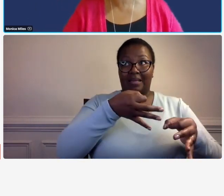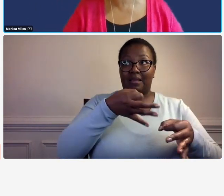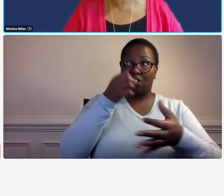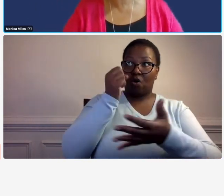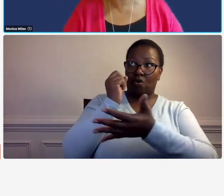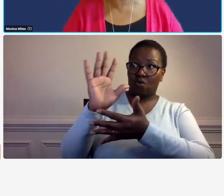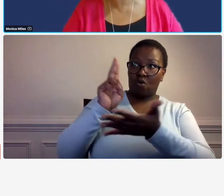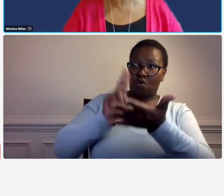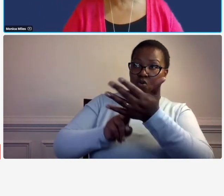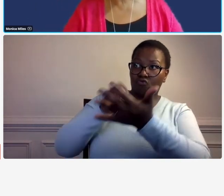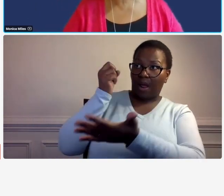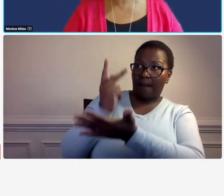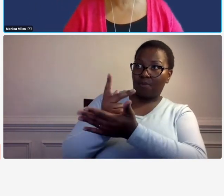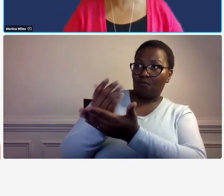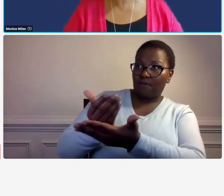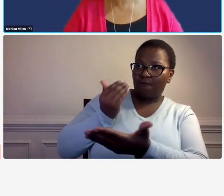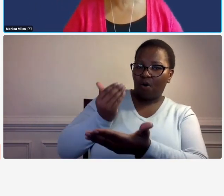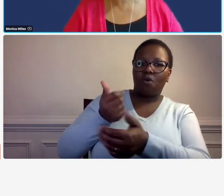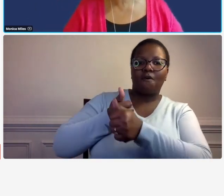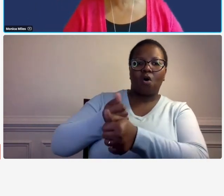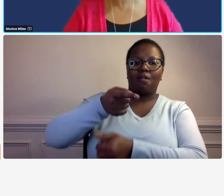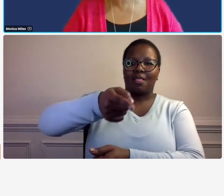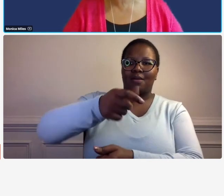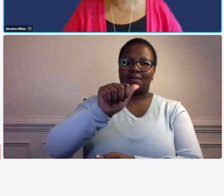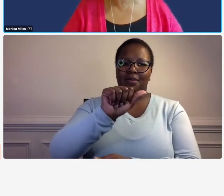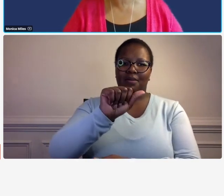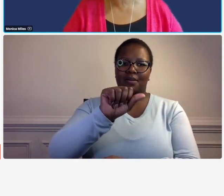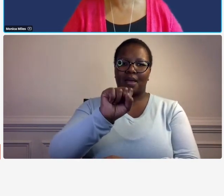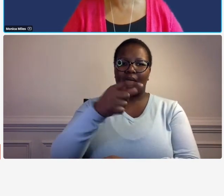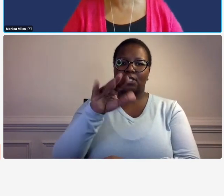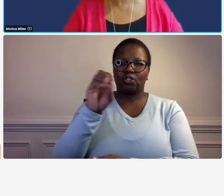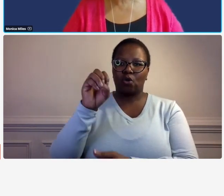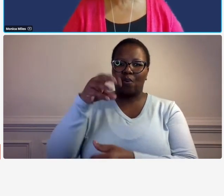20 pages maybe of information well some of those pages are references but